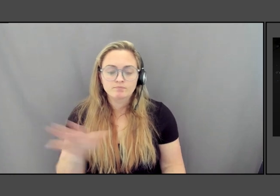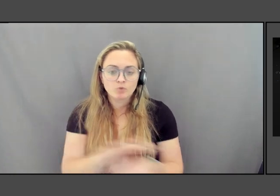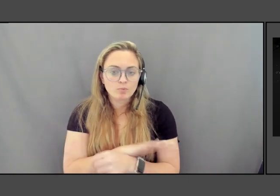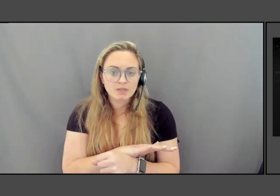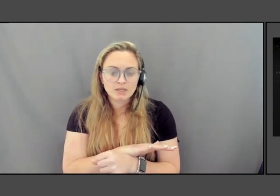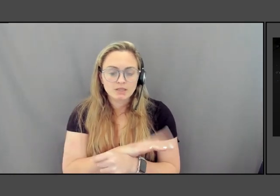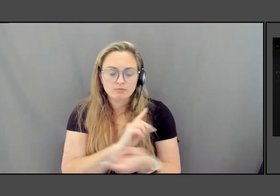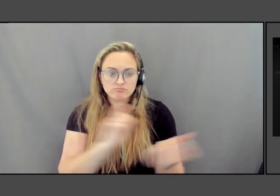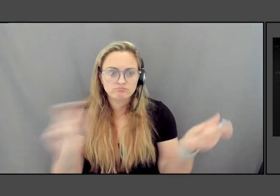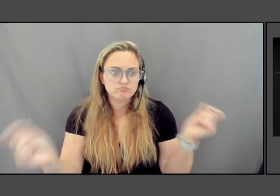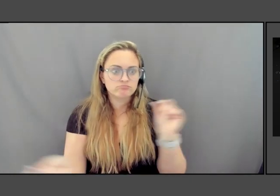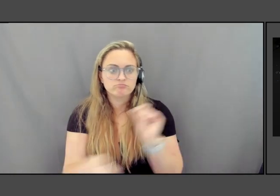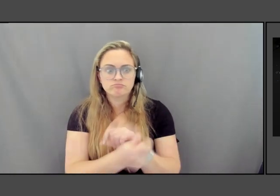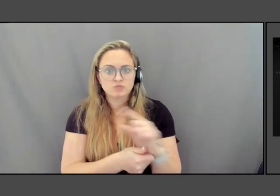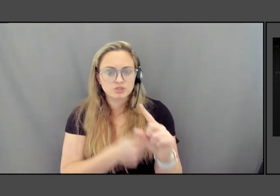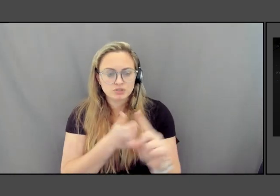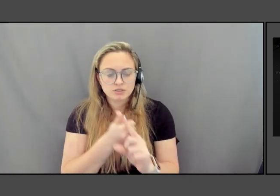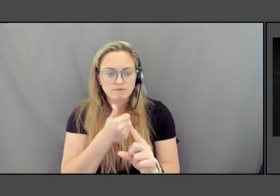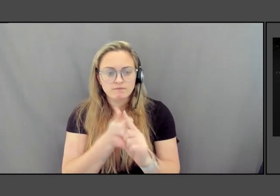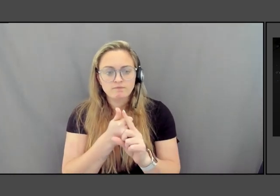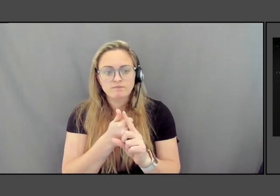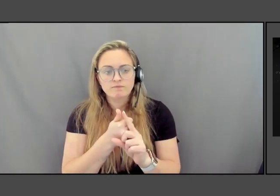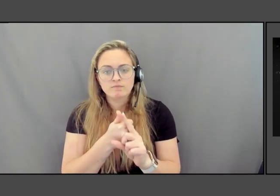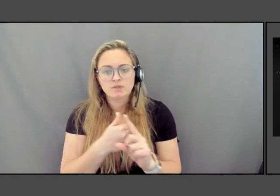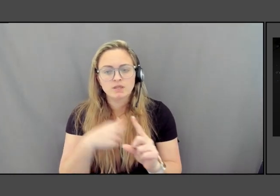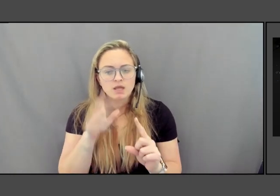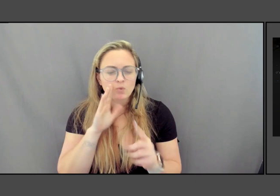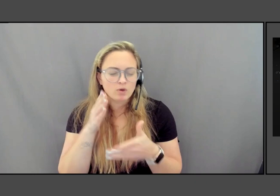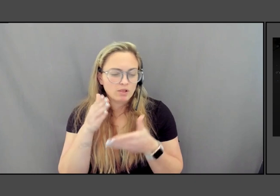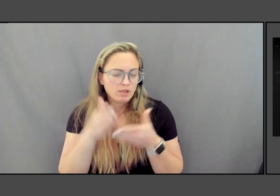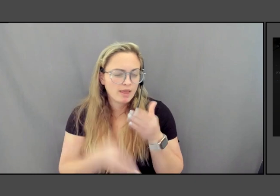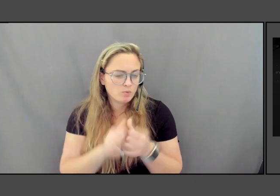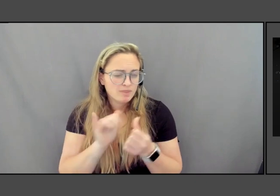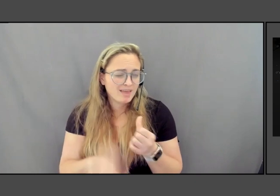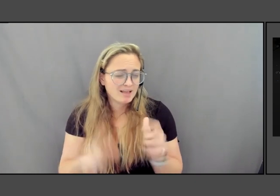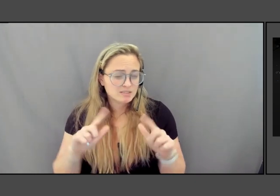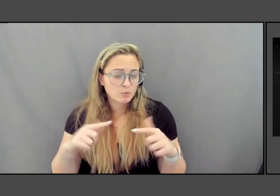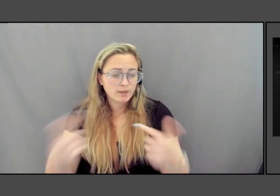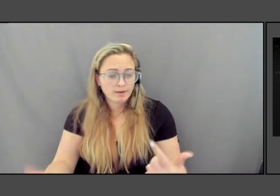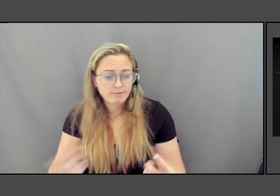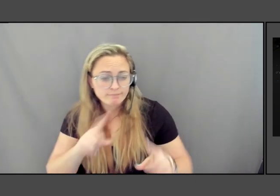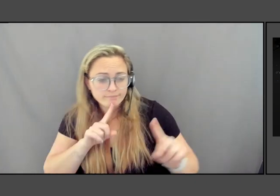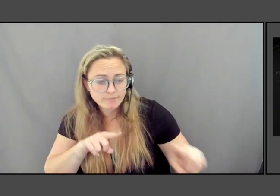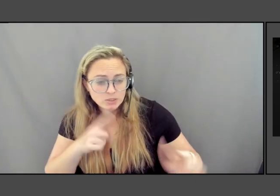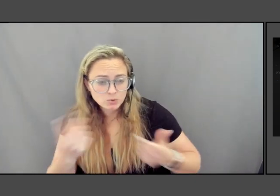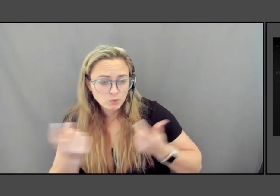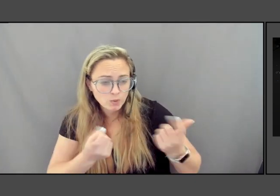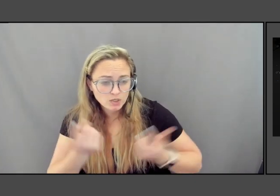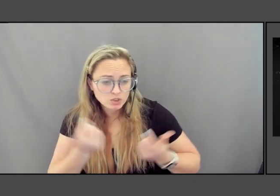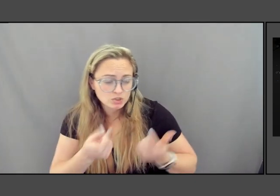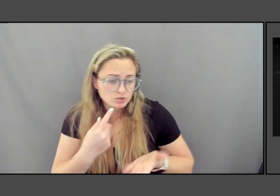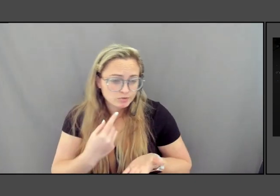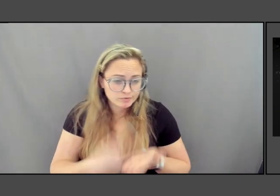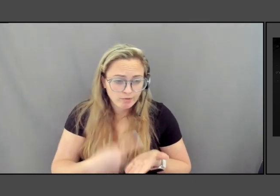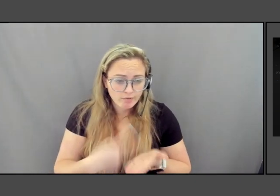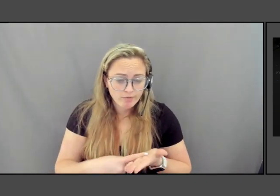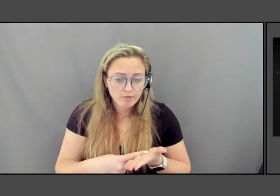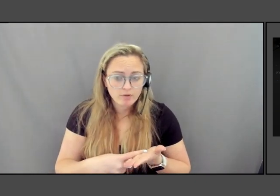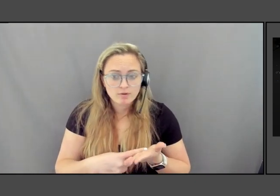And I think I'll just end with that so we can get to some questions or we can talk, but it's definitely there's a typo and devastating oopsie,